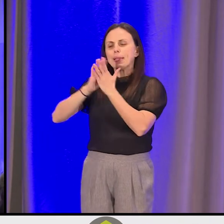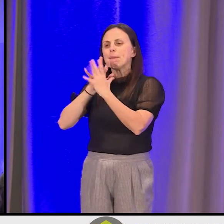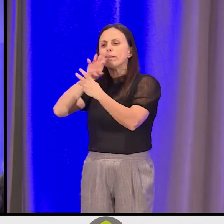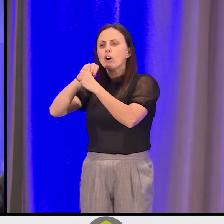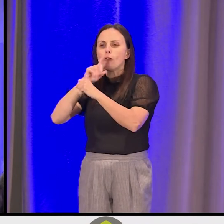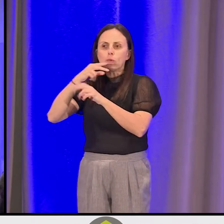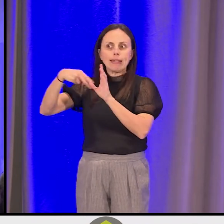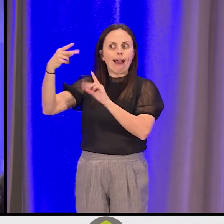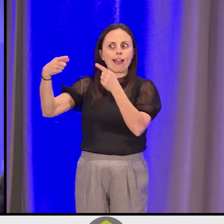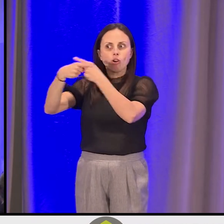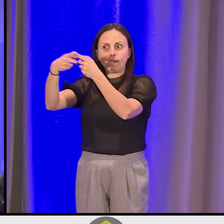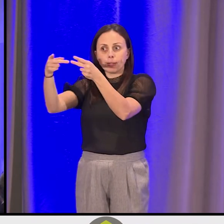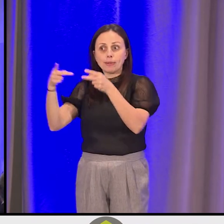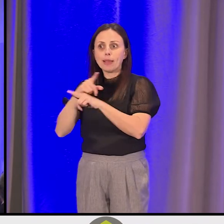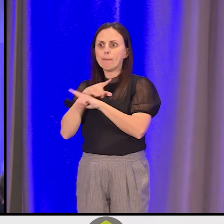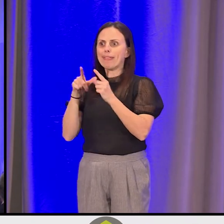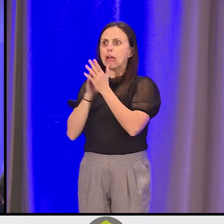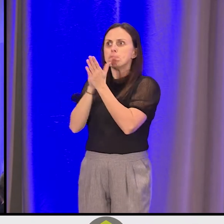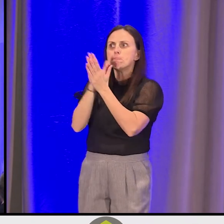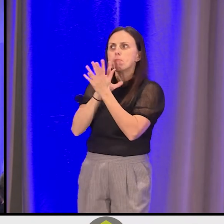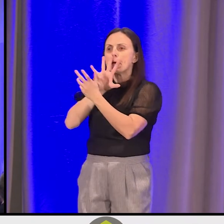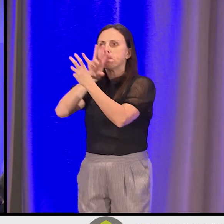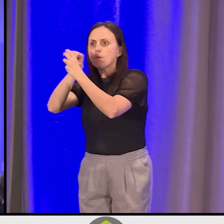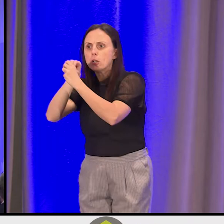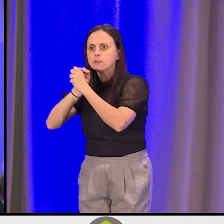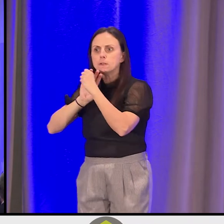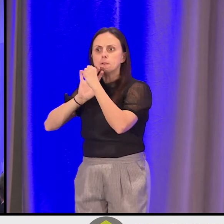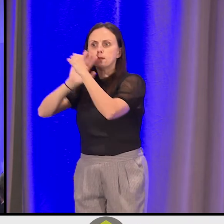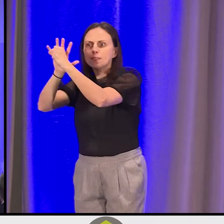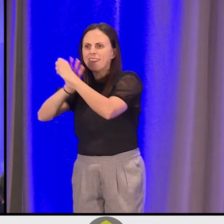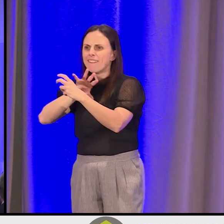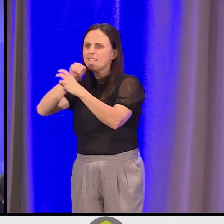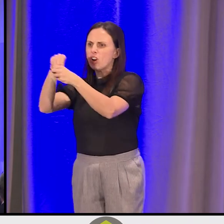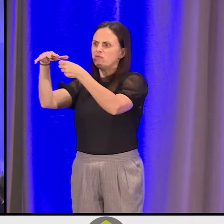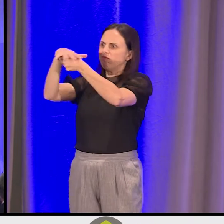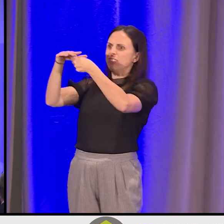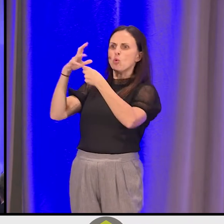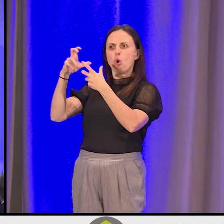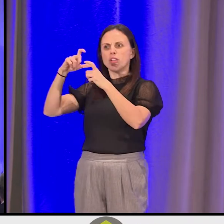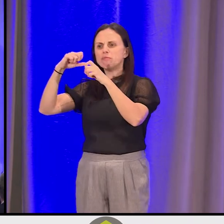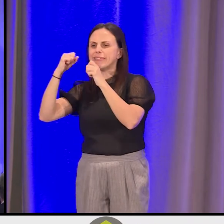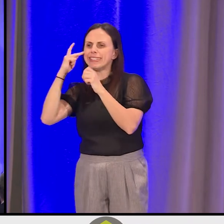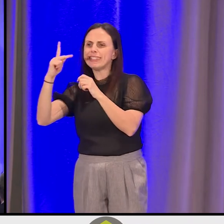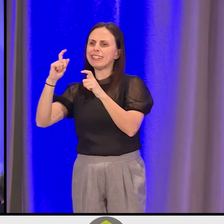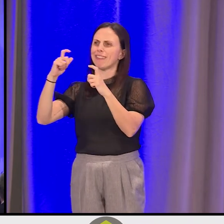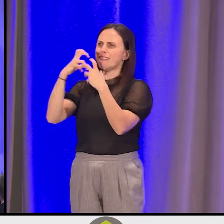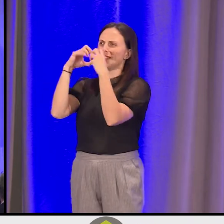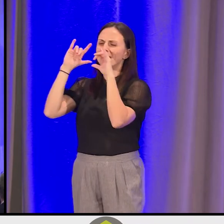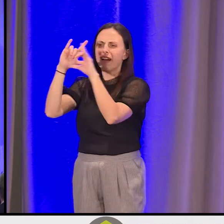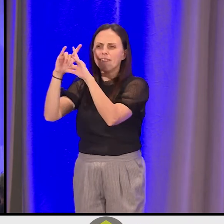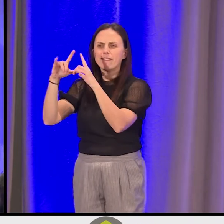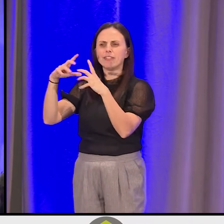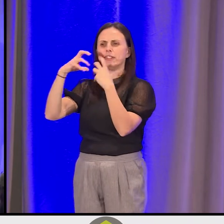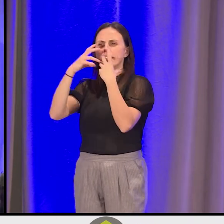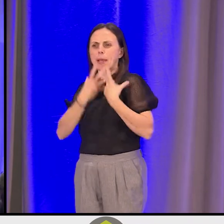But that desire to get in there, to be in places where you wanted to see love and compassion, and there was fighting,